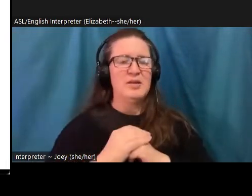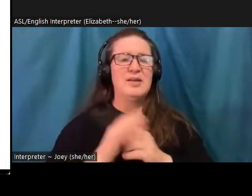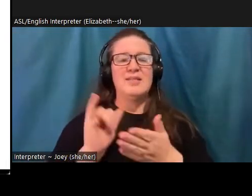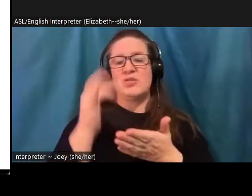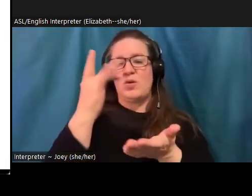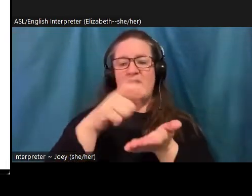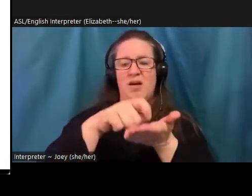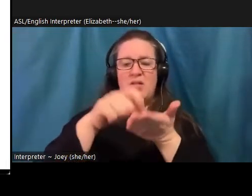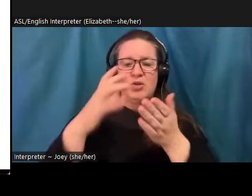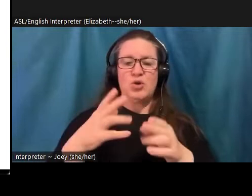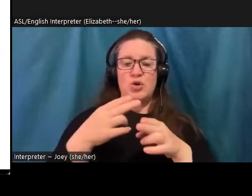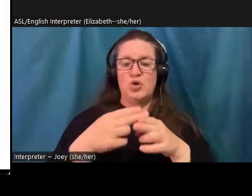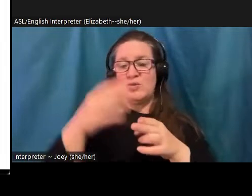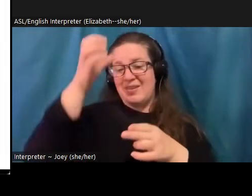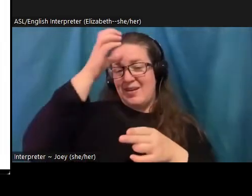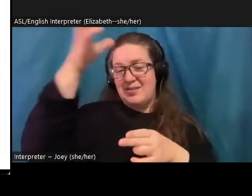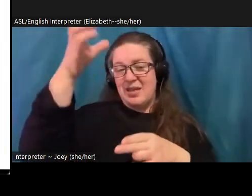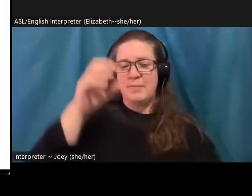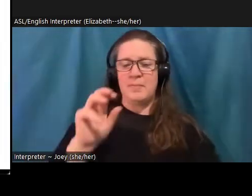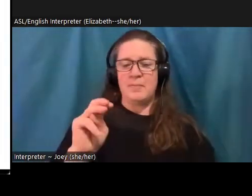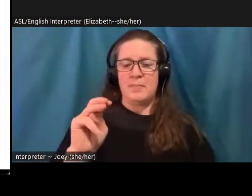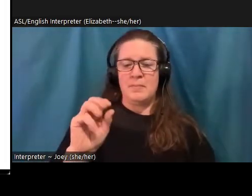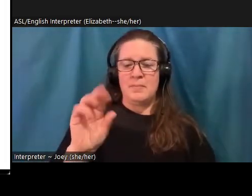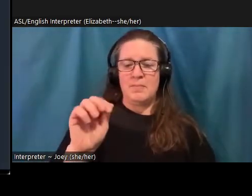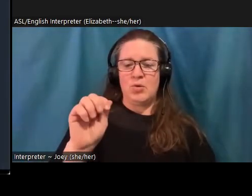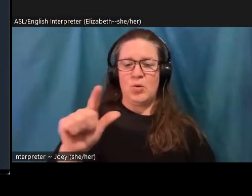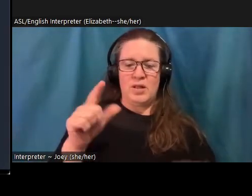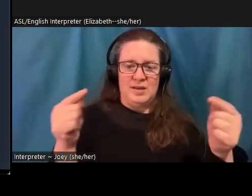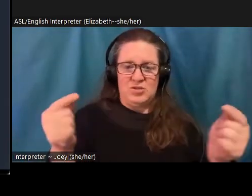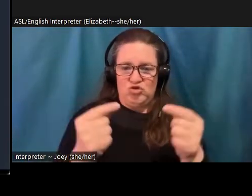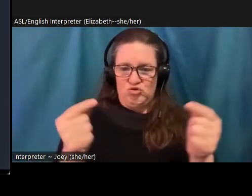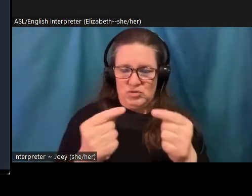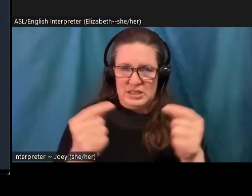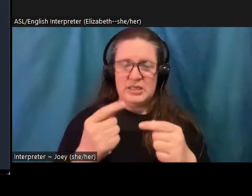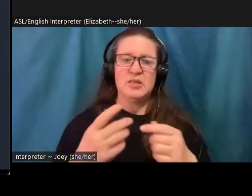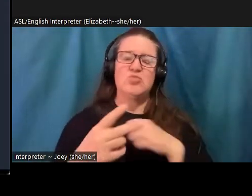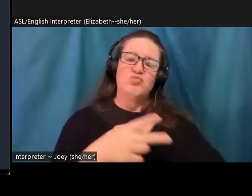people's young people's sense of hope in the future. And this